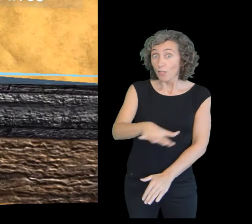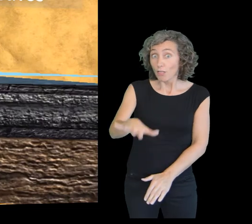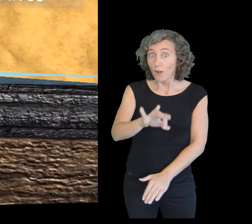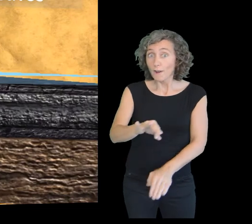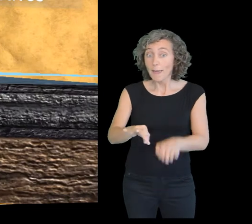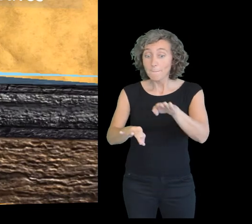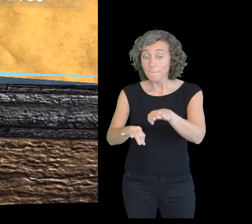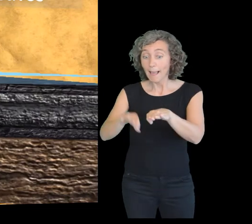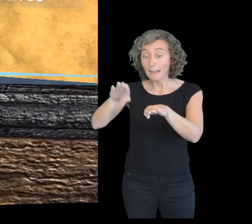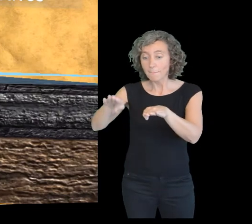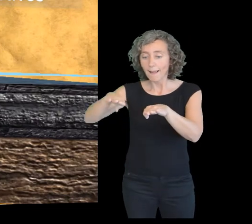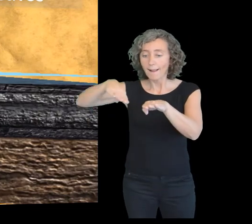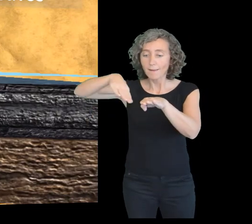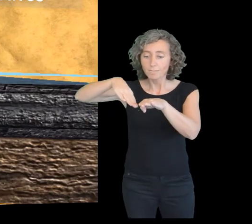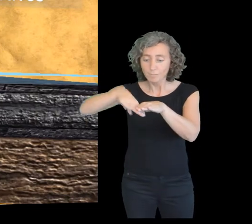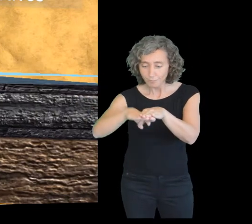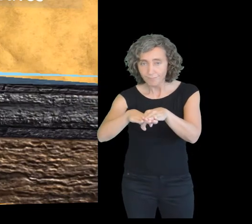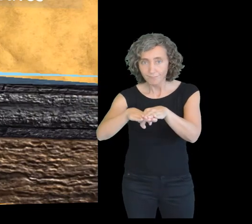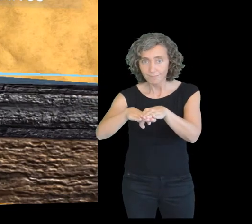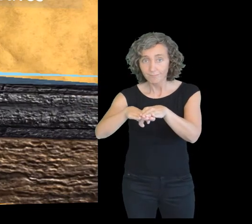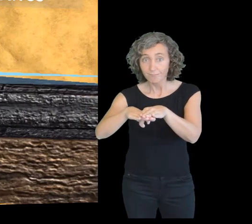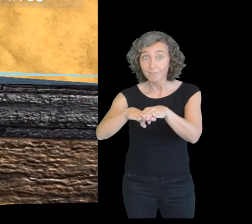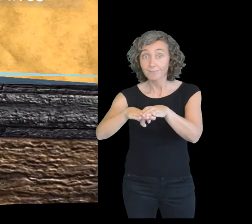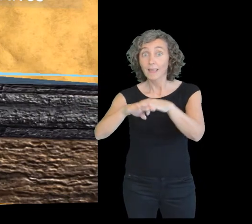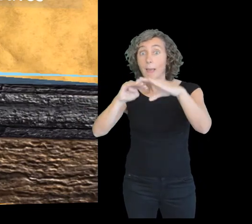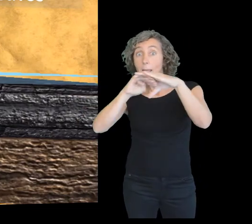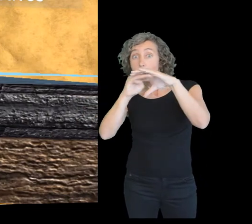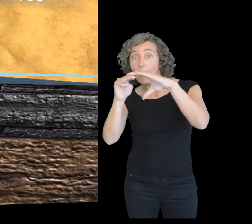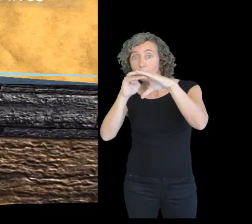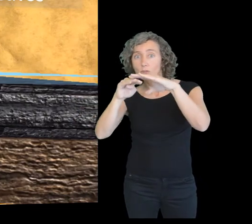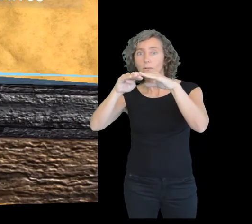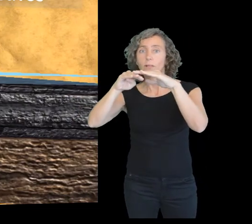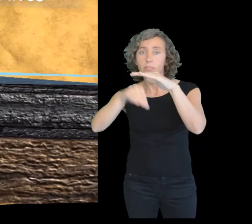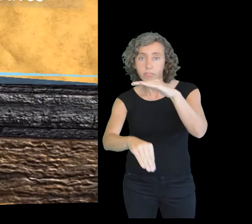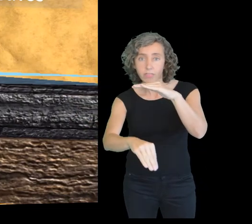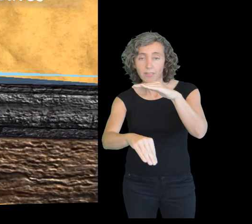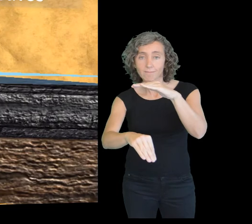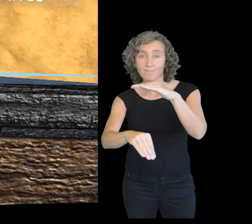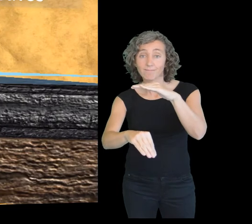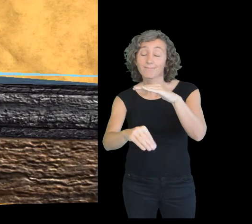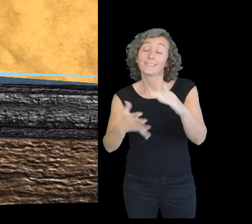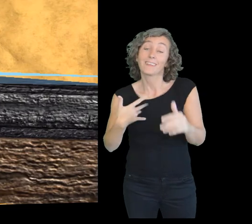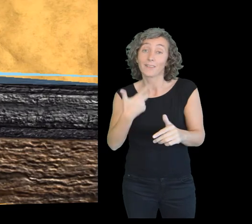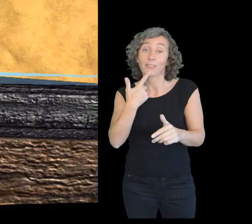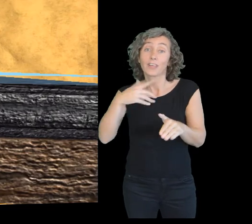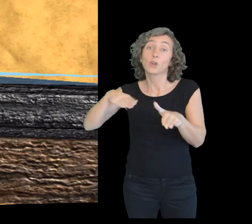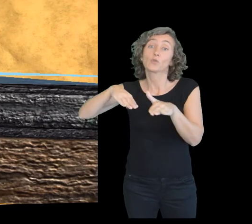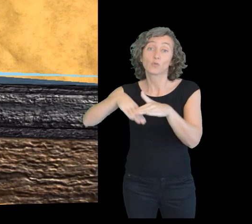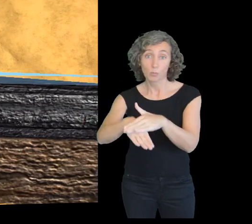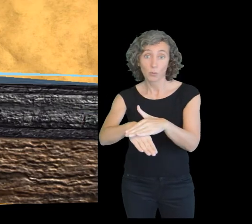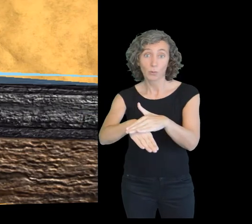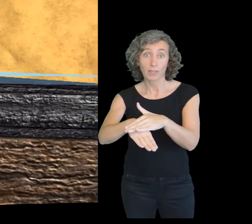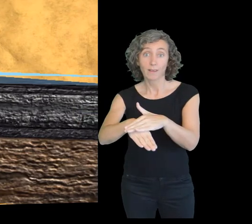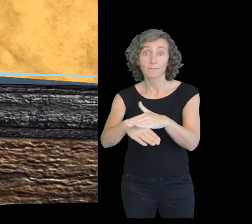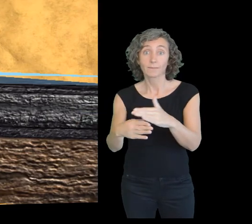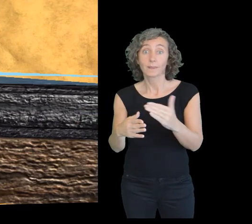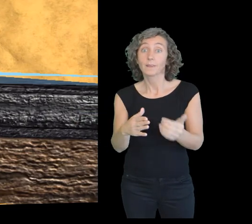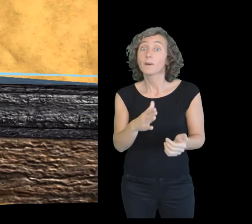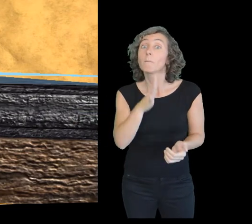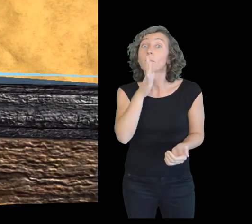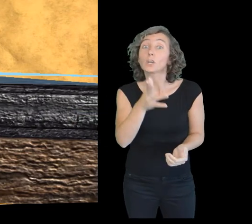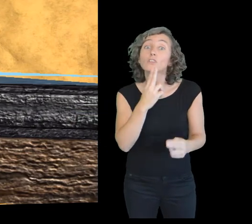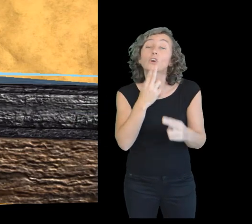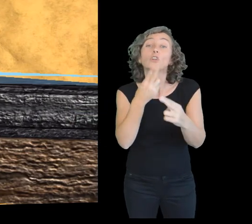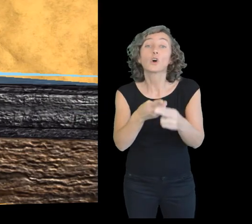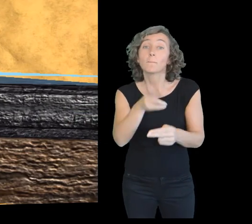In these areas, one of the plates is inserted underneath the other, sinking into the mantle that is, subduction.